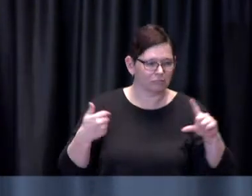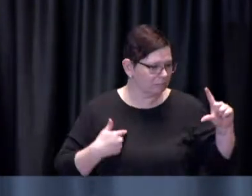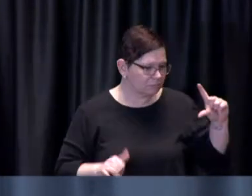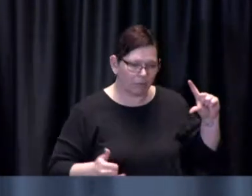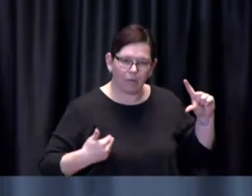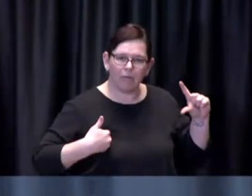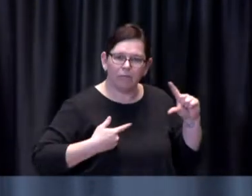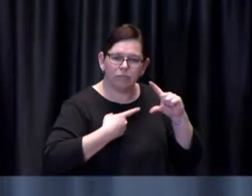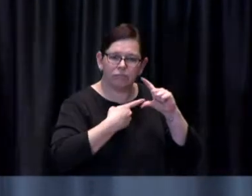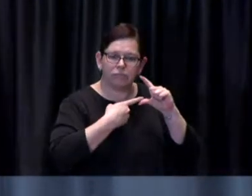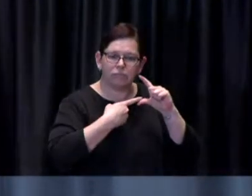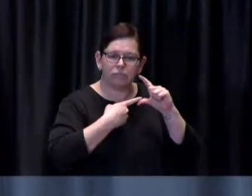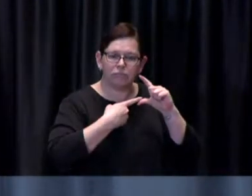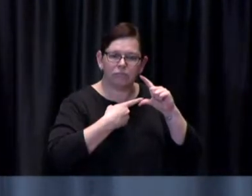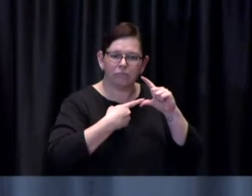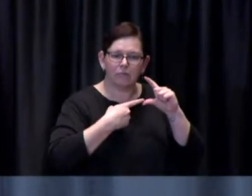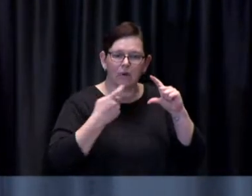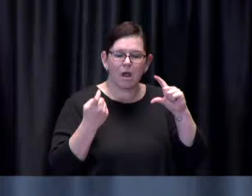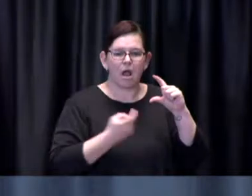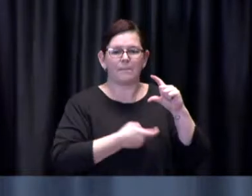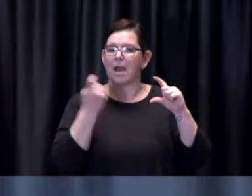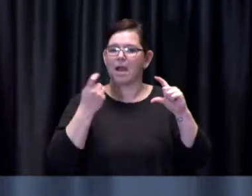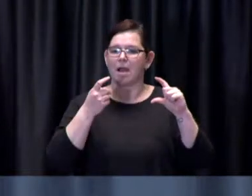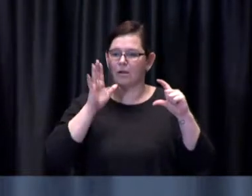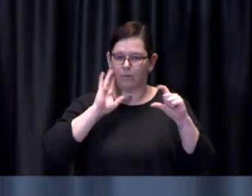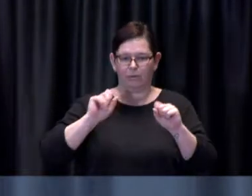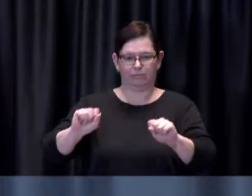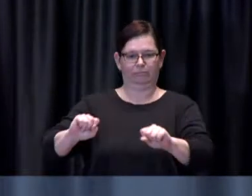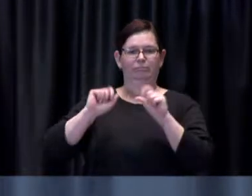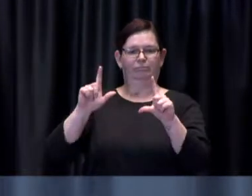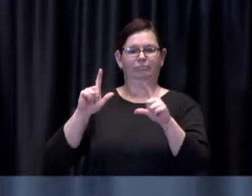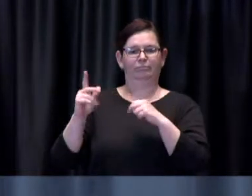trigger that comes to our our immunization task force command team